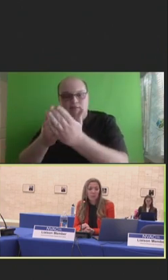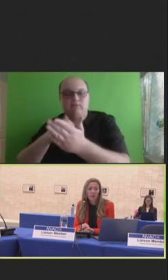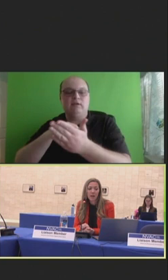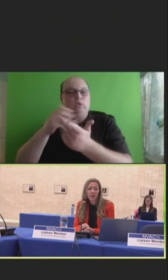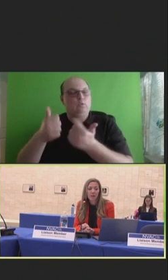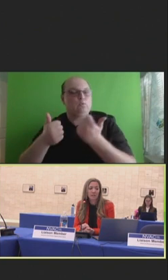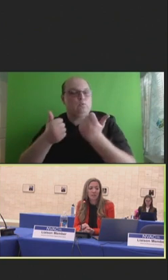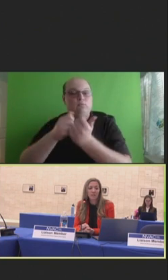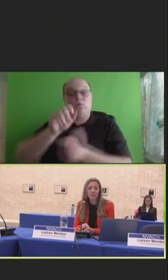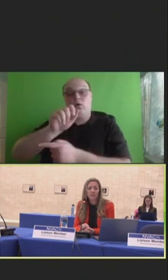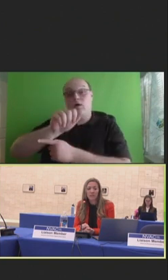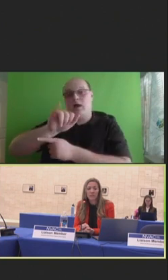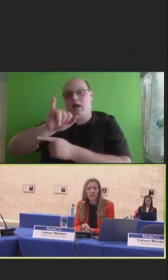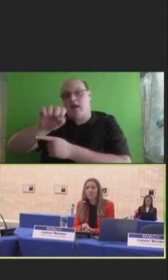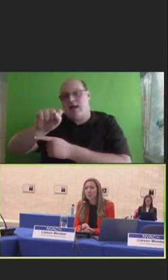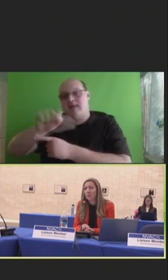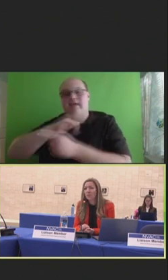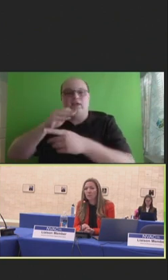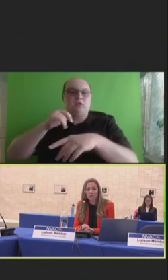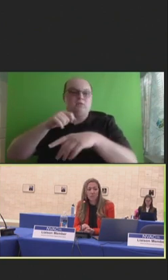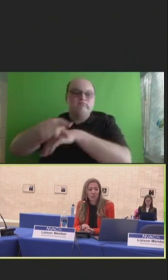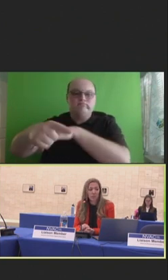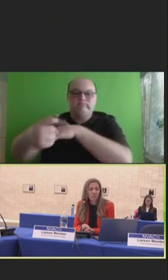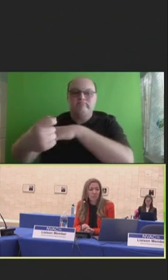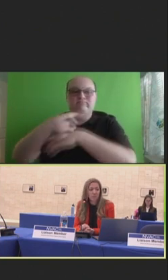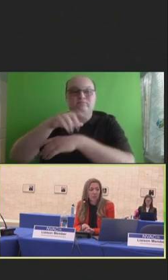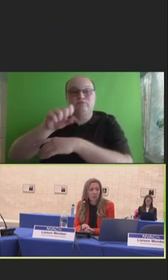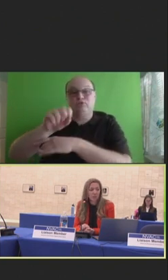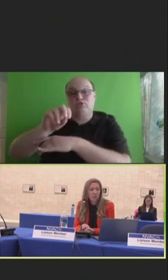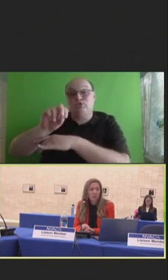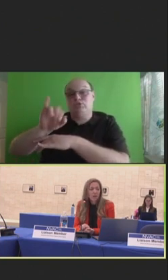IIS that are sending or receiving SOGI information.